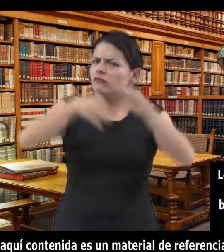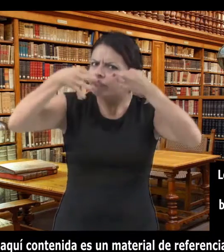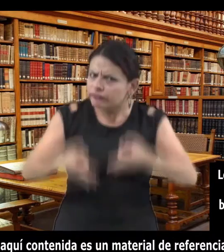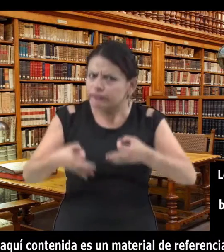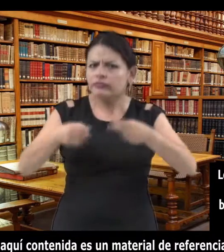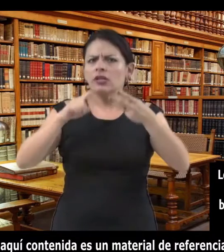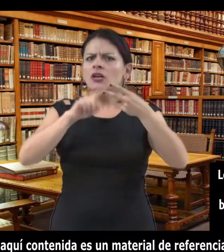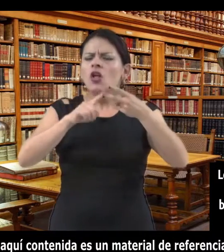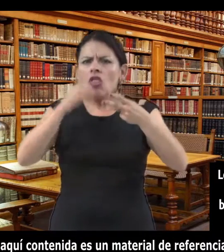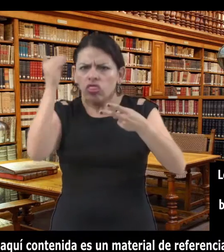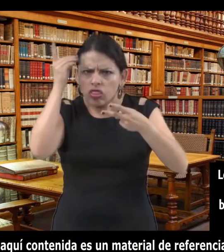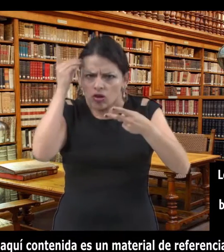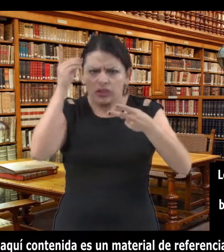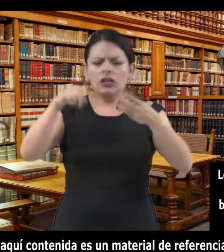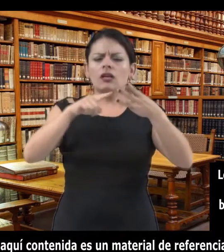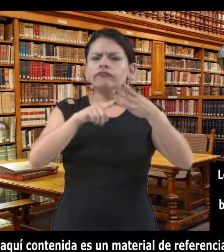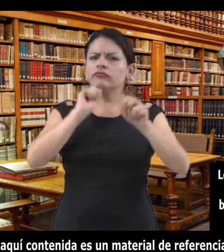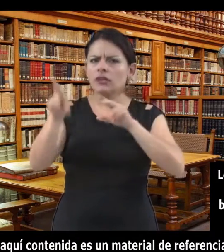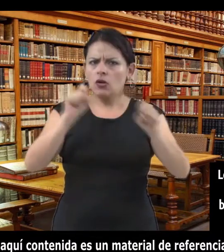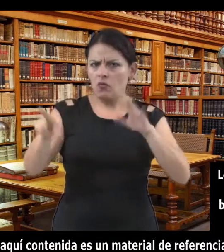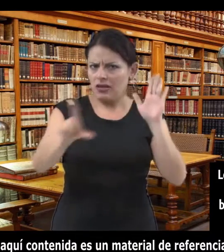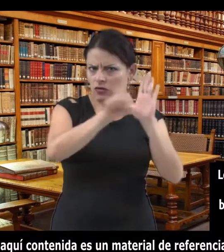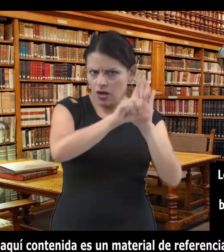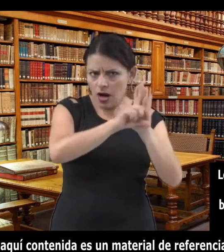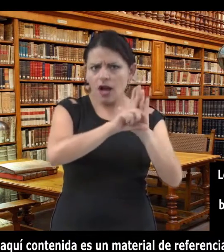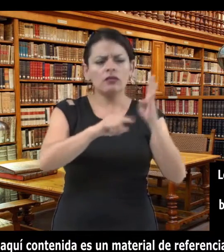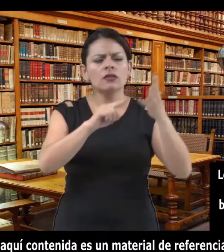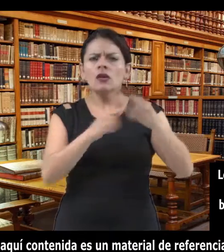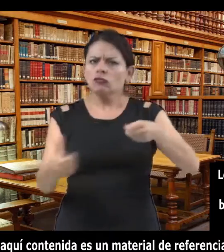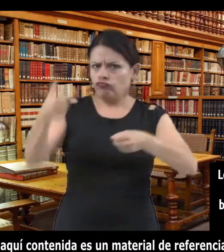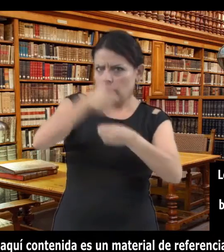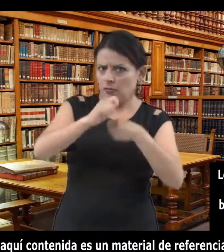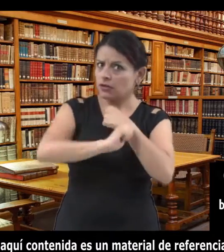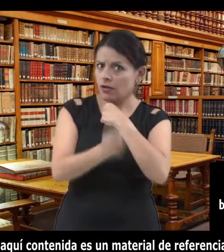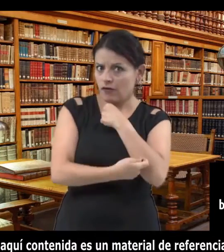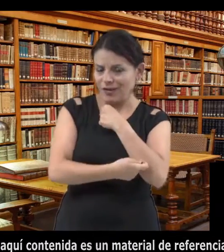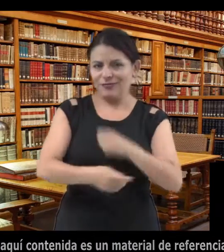Judges of the judicial branch make a judgment based on the record of each particular case.